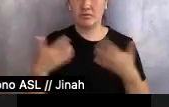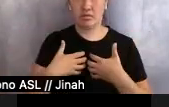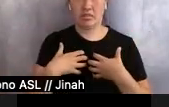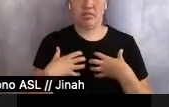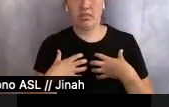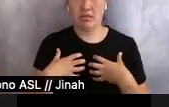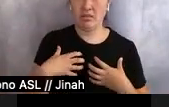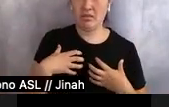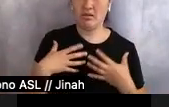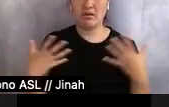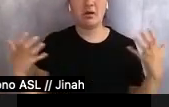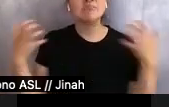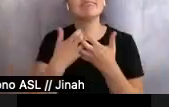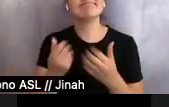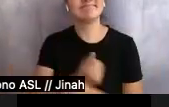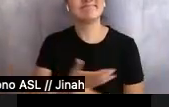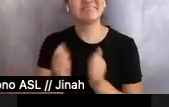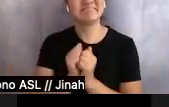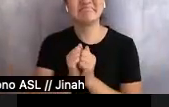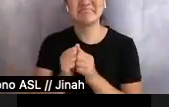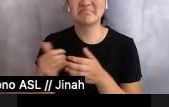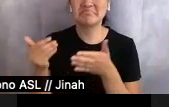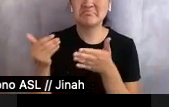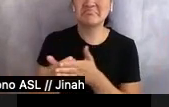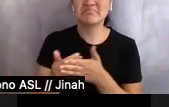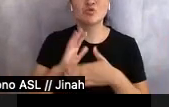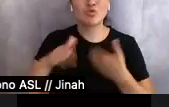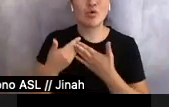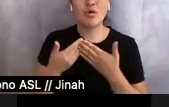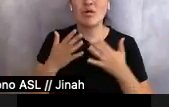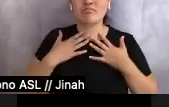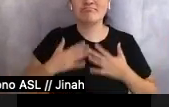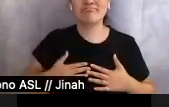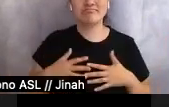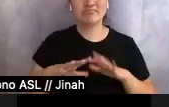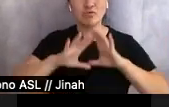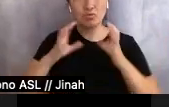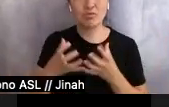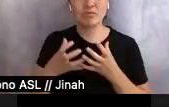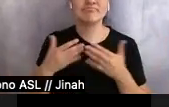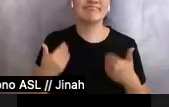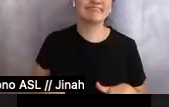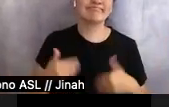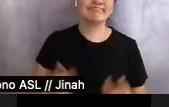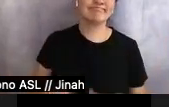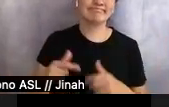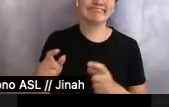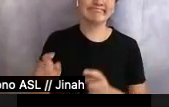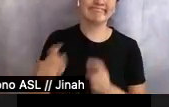and to just be closer to all of me and—what a gift. And Asian American Writers' Workshop